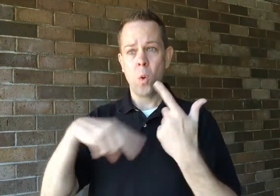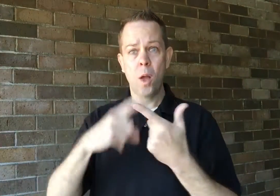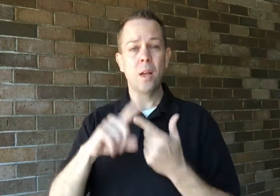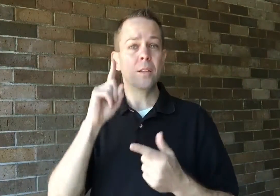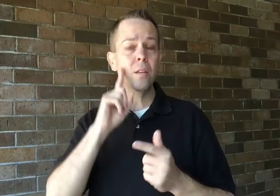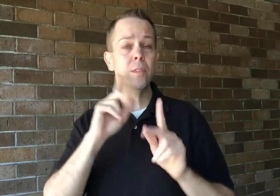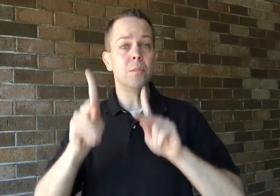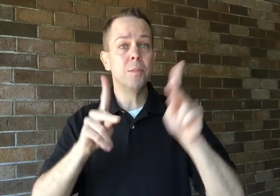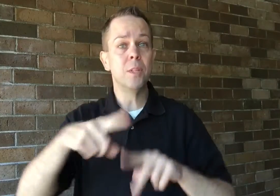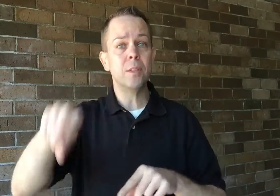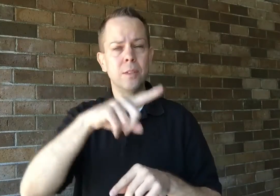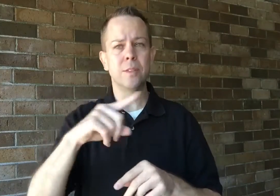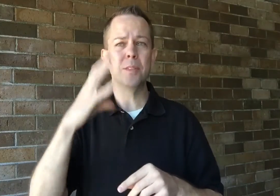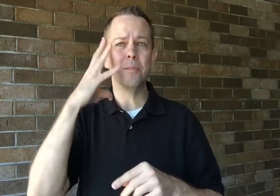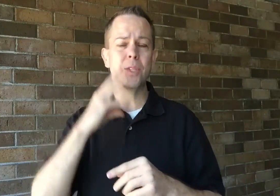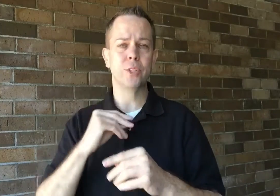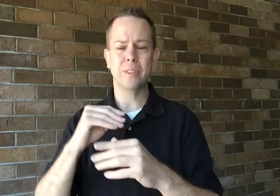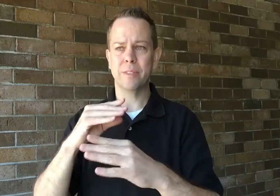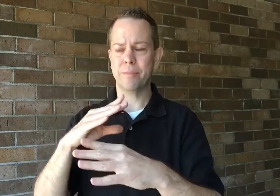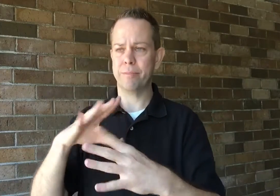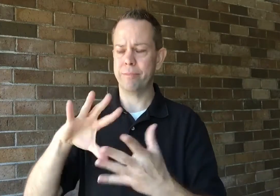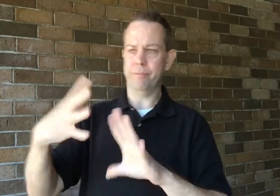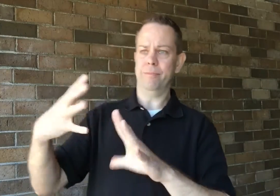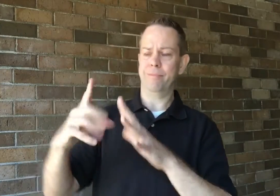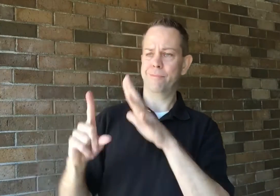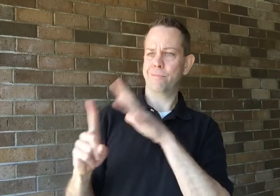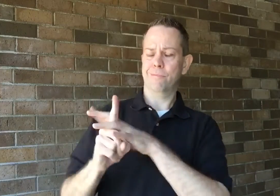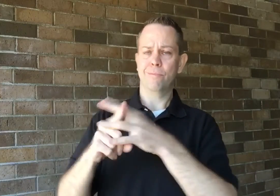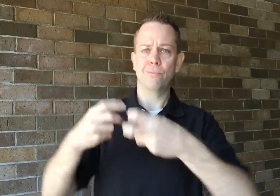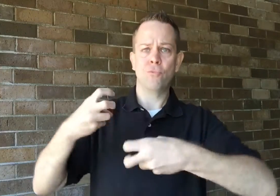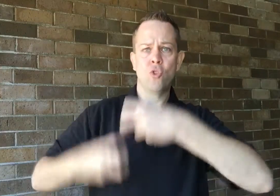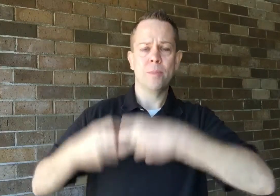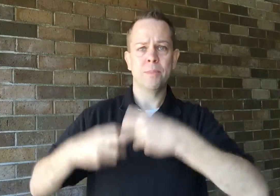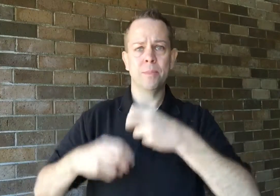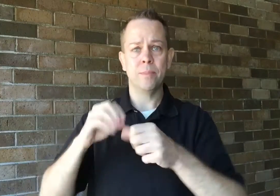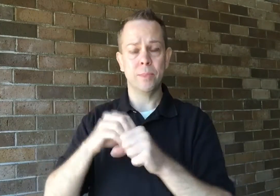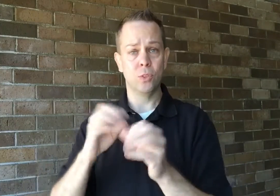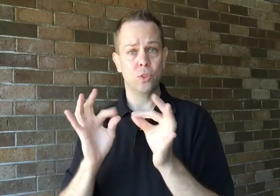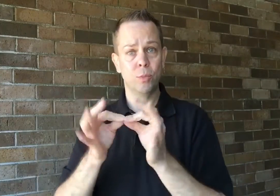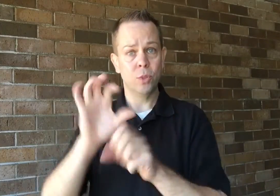When problems arise with the scheduled interpreter,